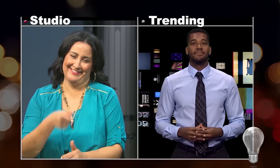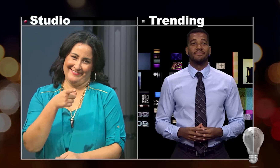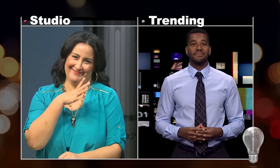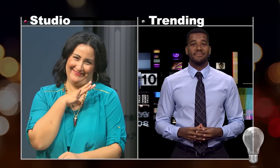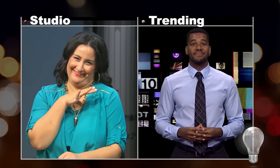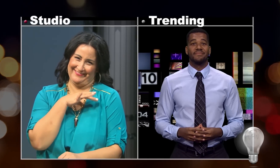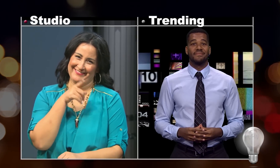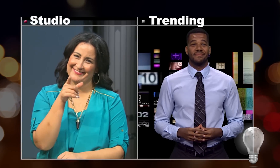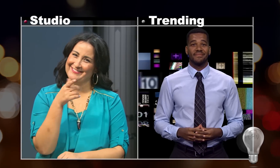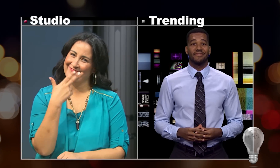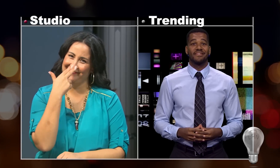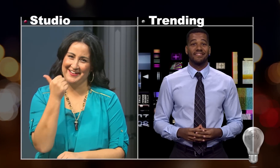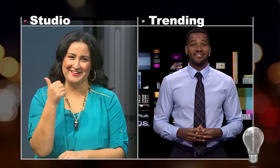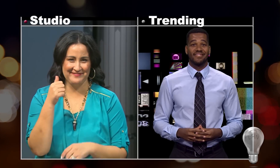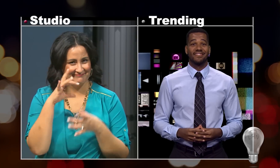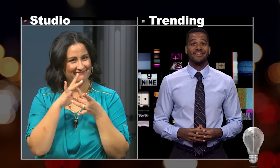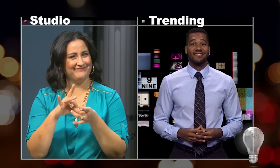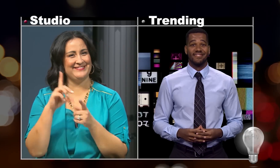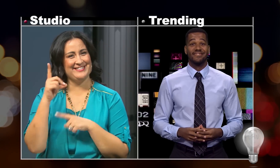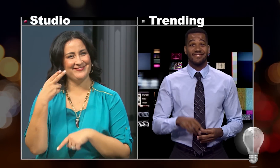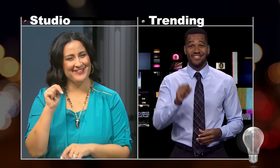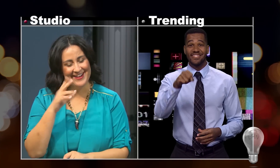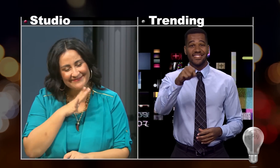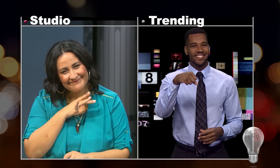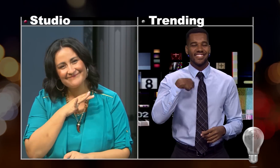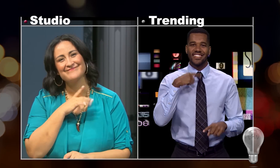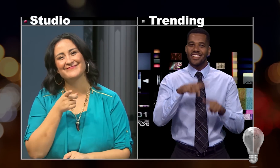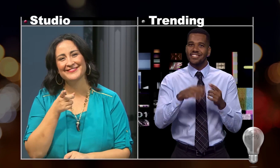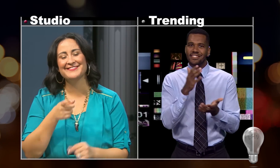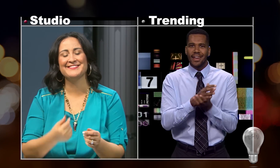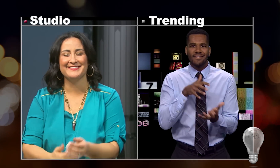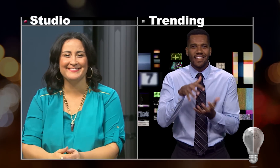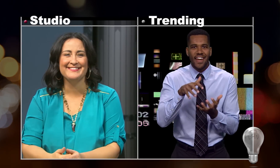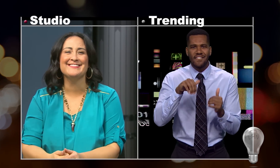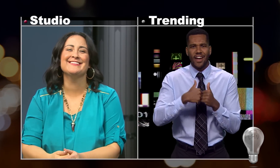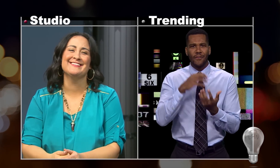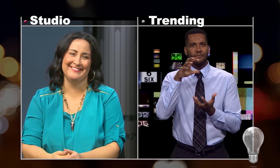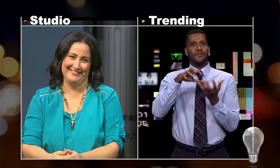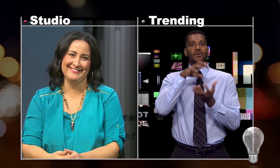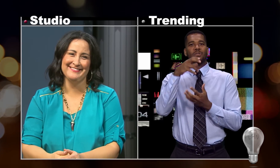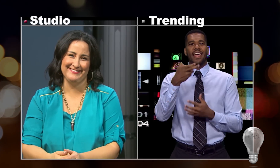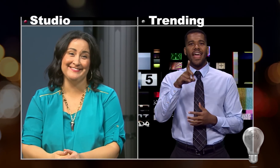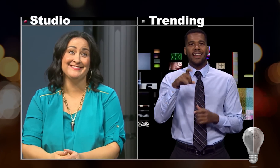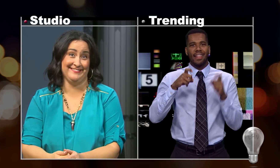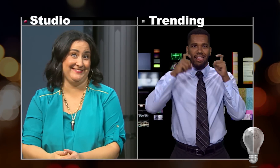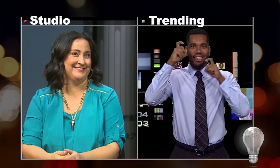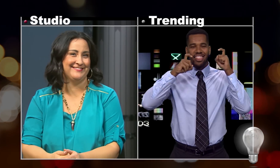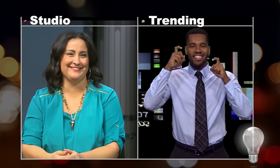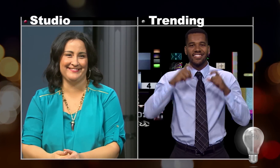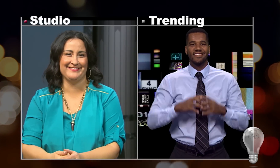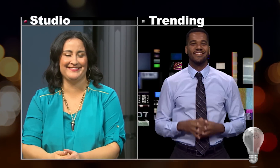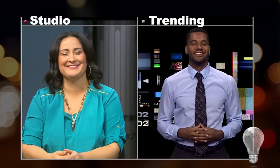Haha what a great video! I love that she made it about us! Right? I can’t stop laughing at how confused Hedy always gets.